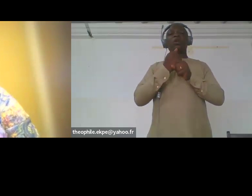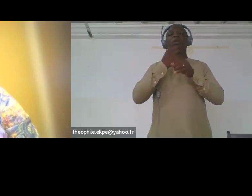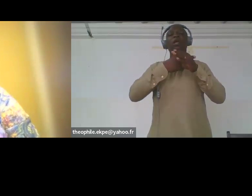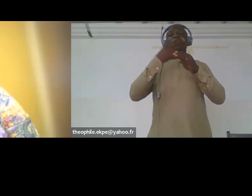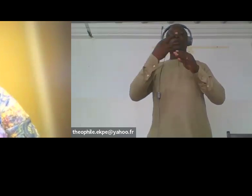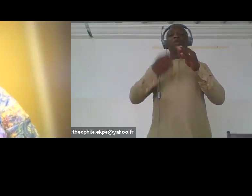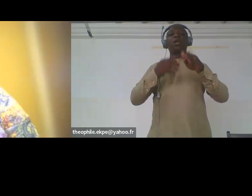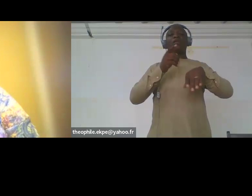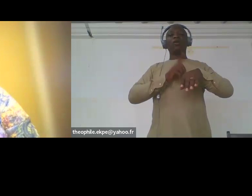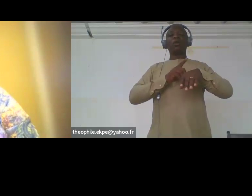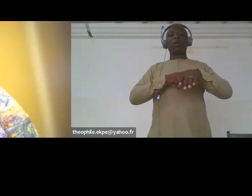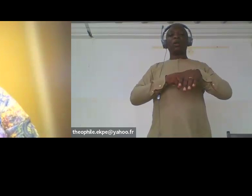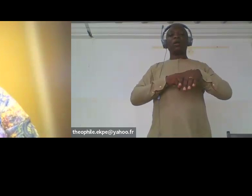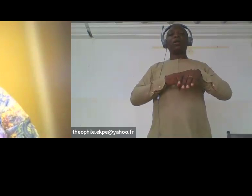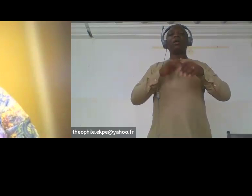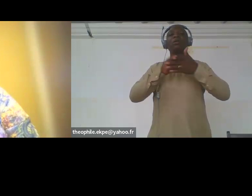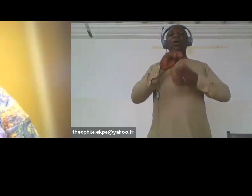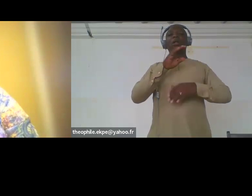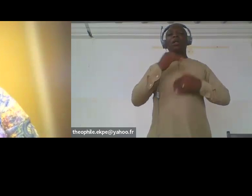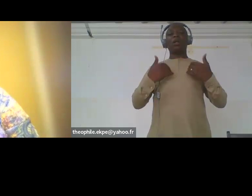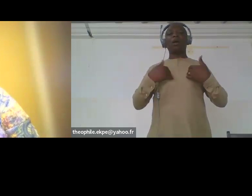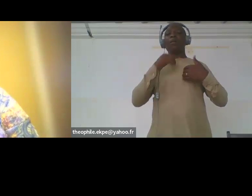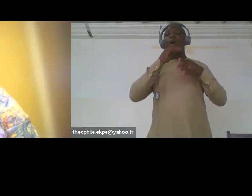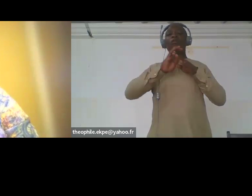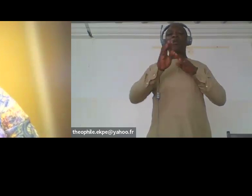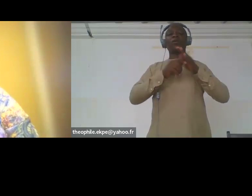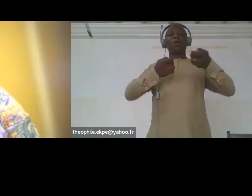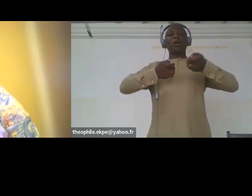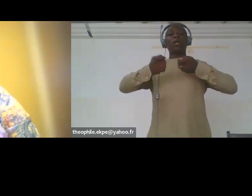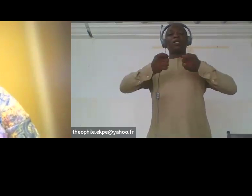component of business management and entrepreneurship training. Given the